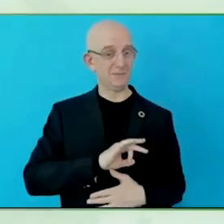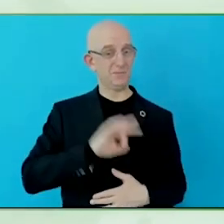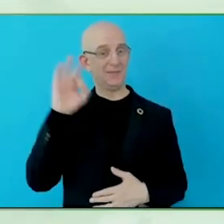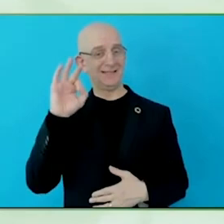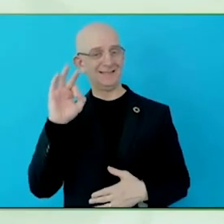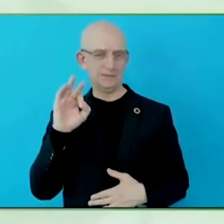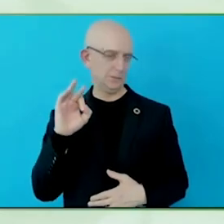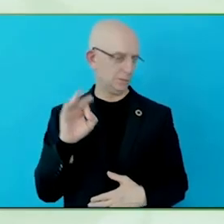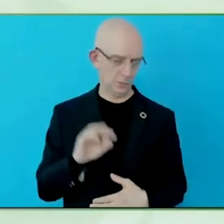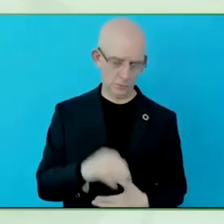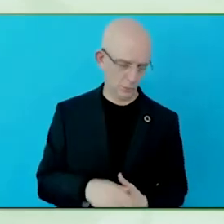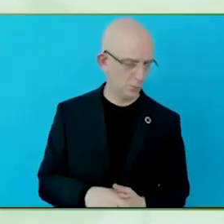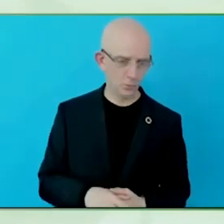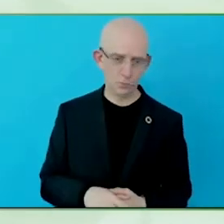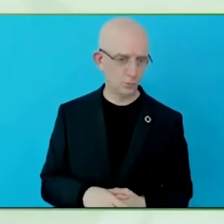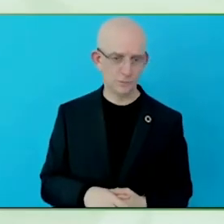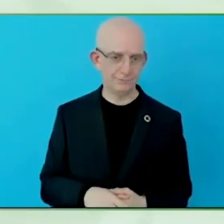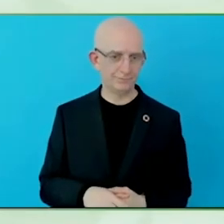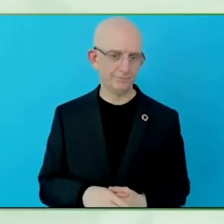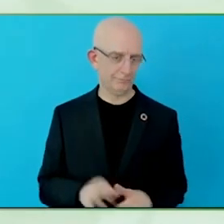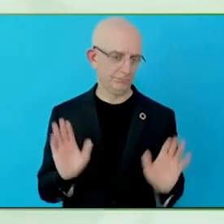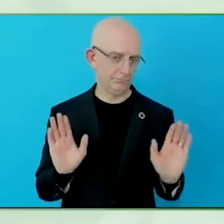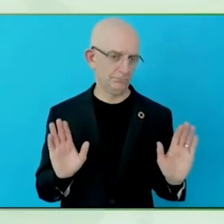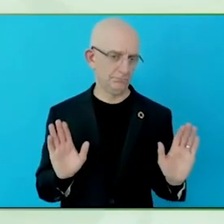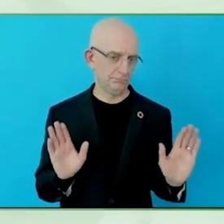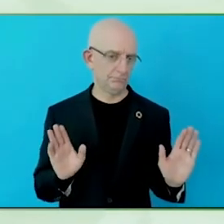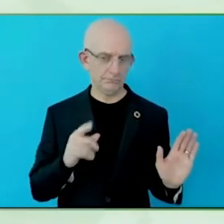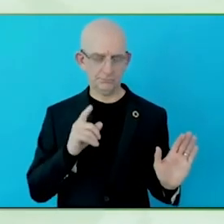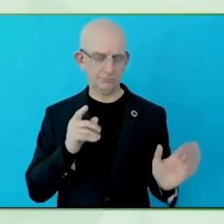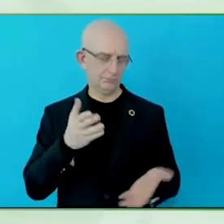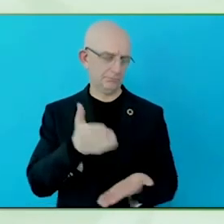your services. Chevron please, continue.